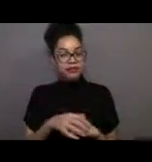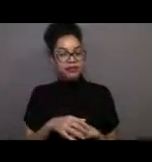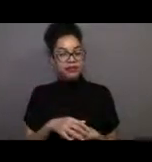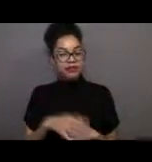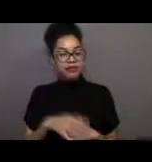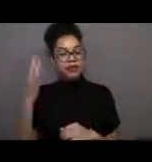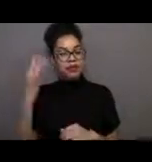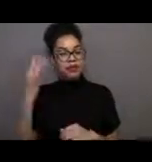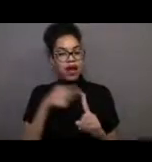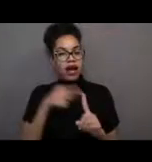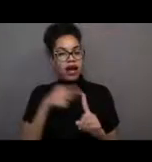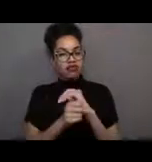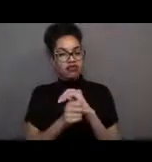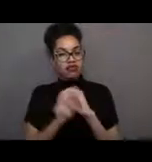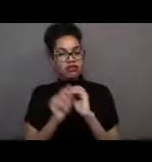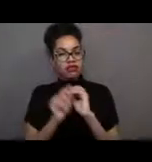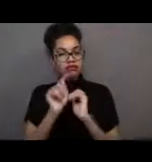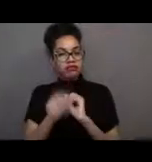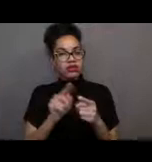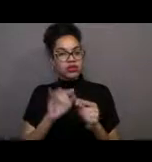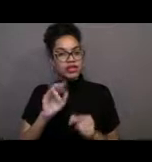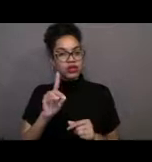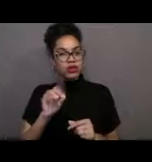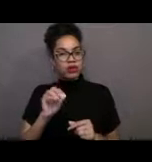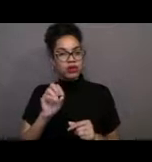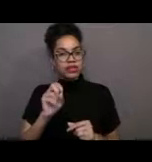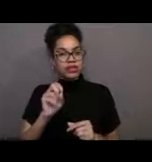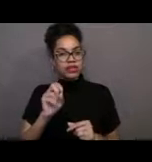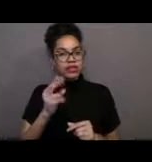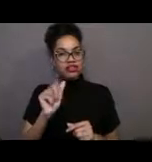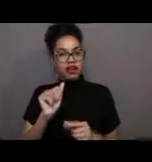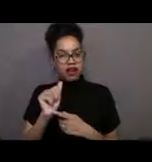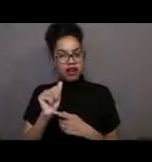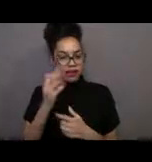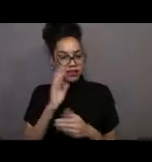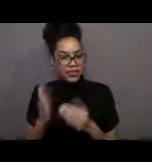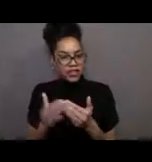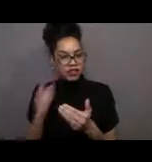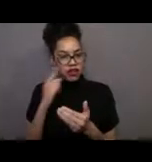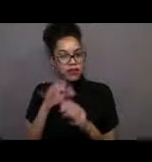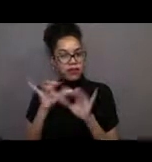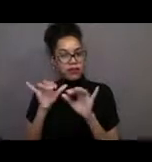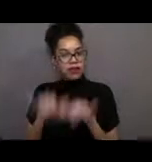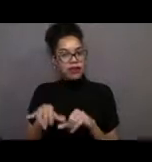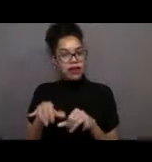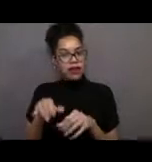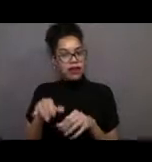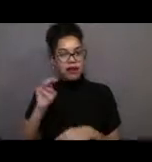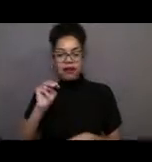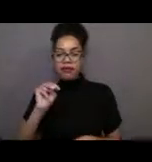"Wouldn't it be easier to lay their eggs in Monterey?" Oh, that's such a good question. And that takes a long answer,